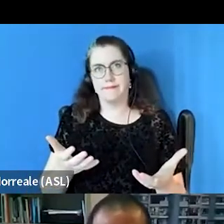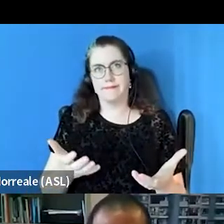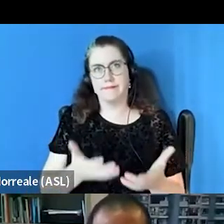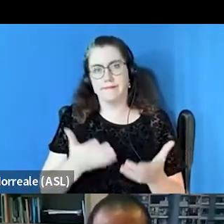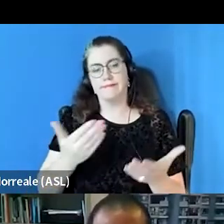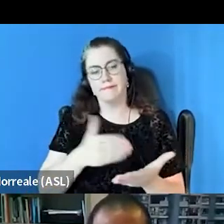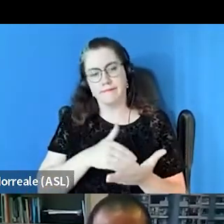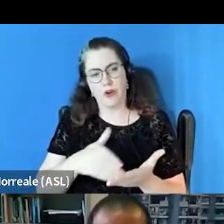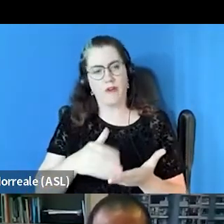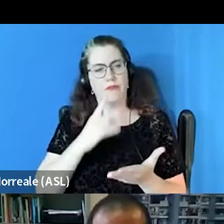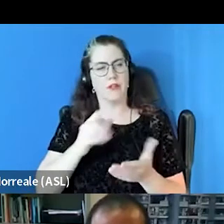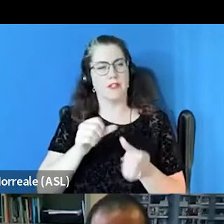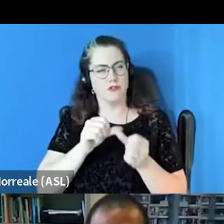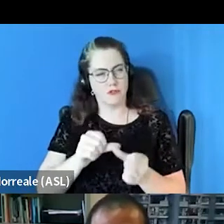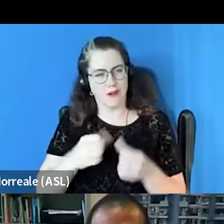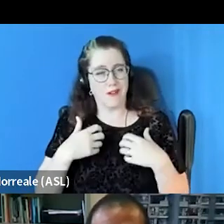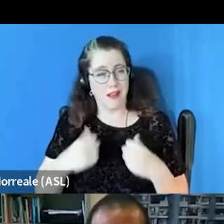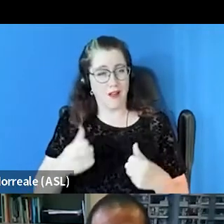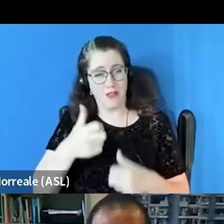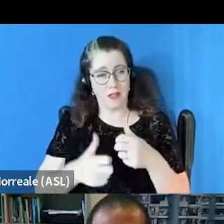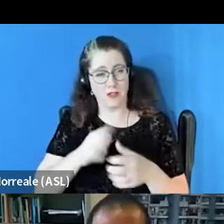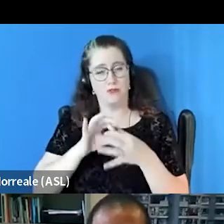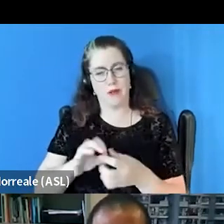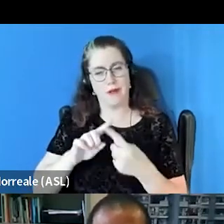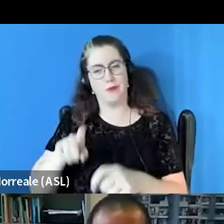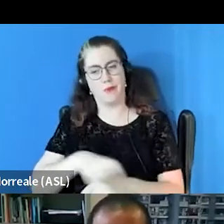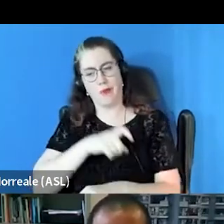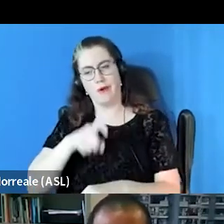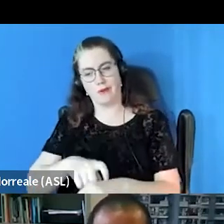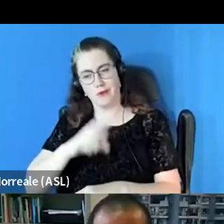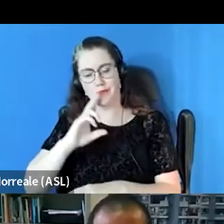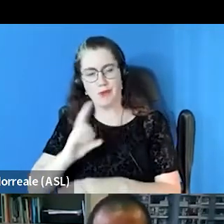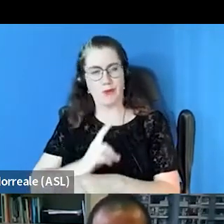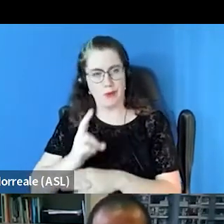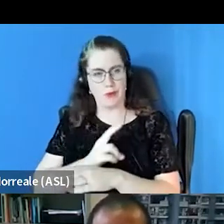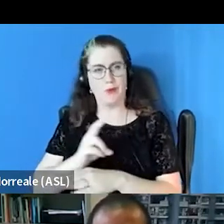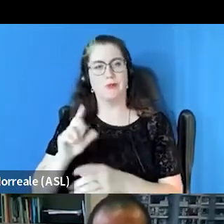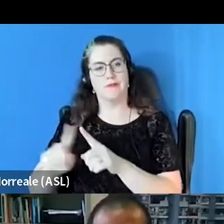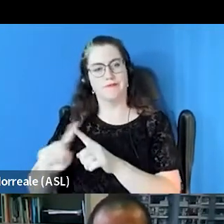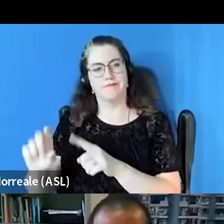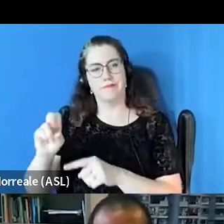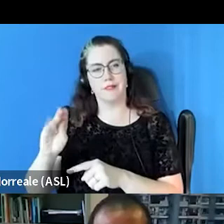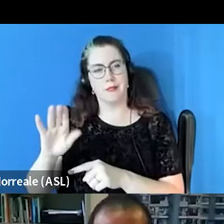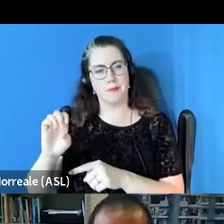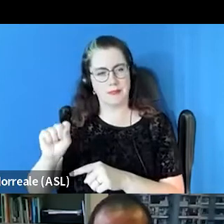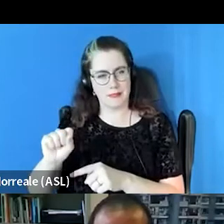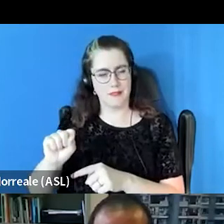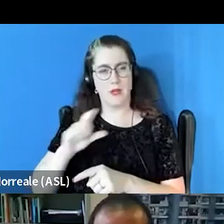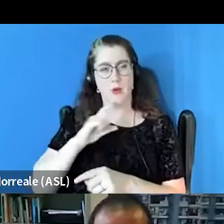some chronic health issues related to the long term use of substances. We're using the Vulnerability Index